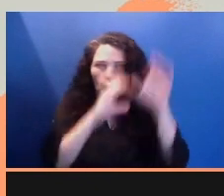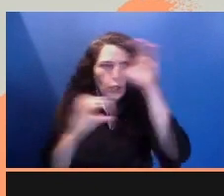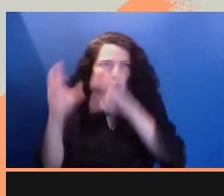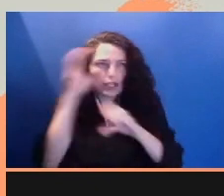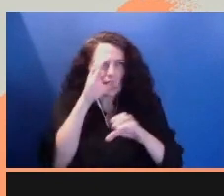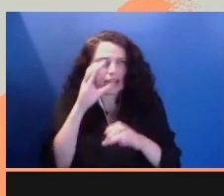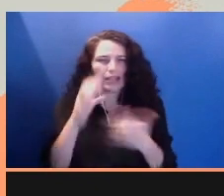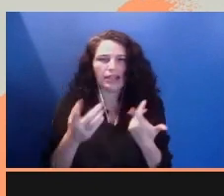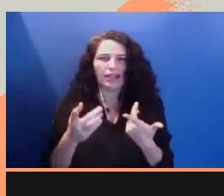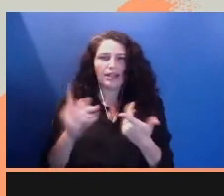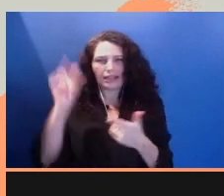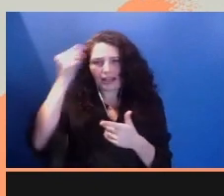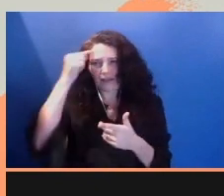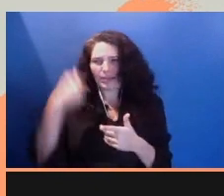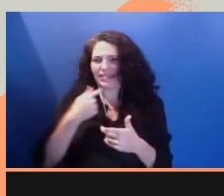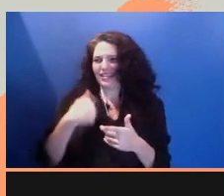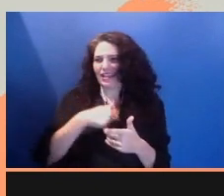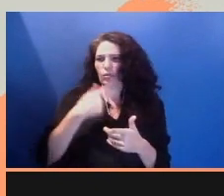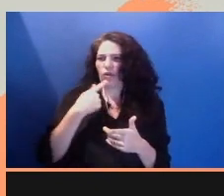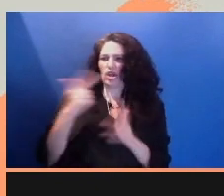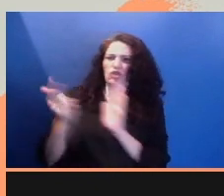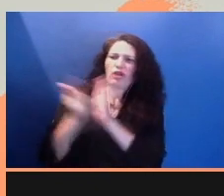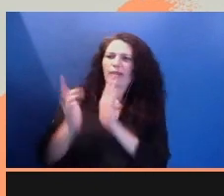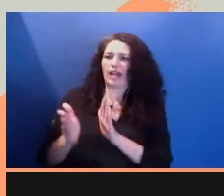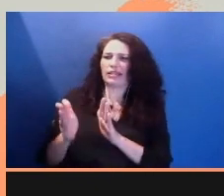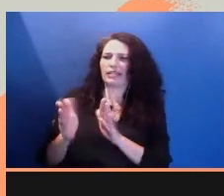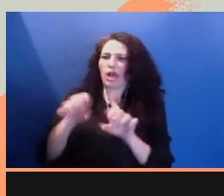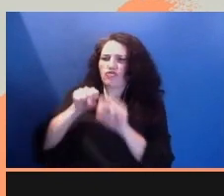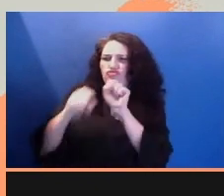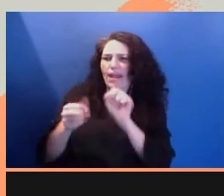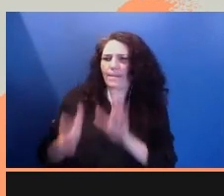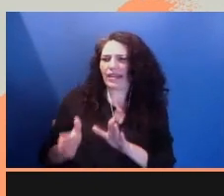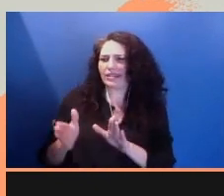dog whistle terms from old tired media stereotypes about us,